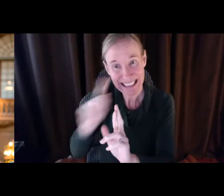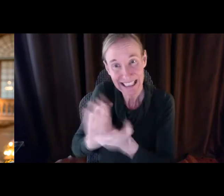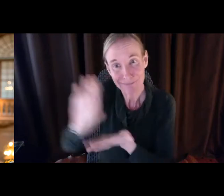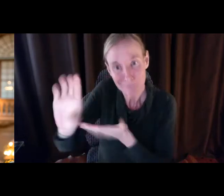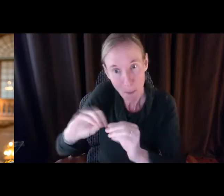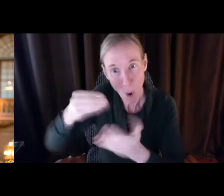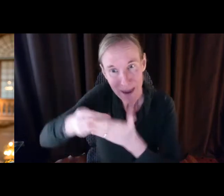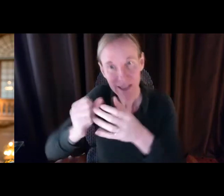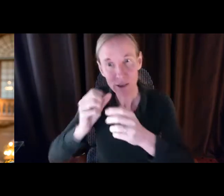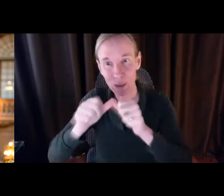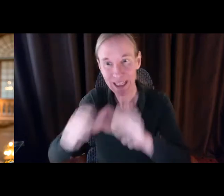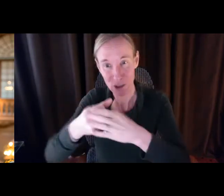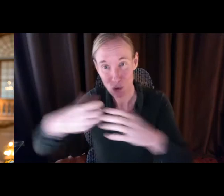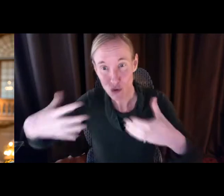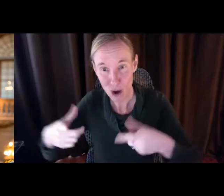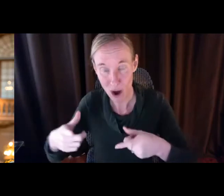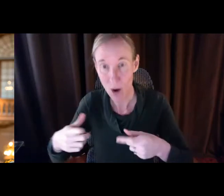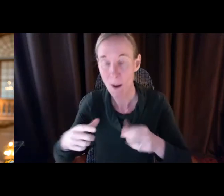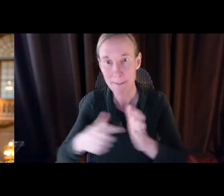. Programs are working for New York families an need